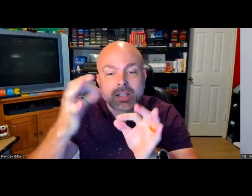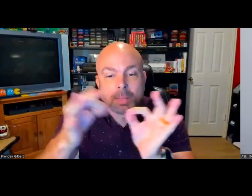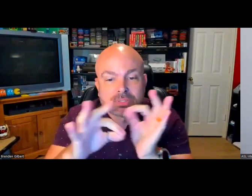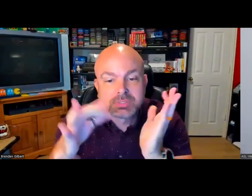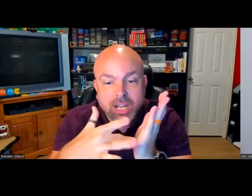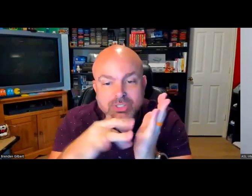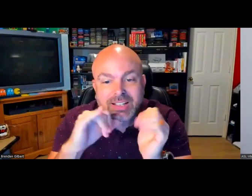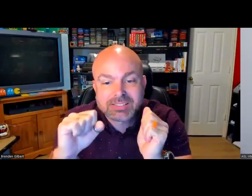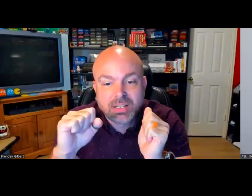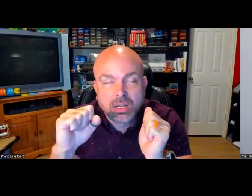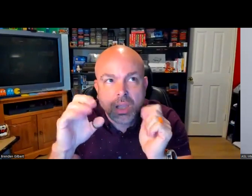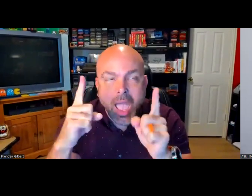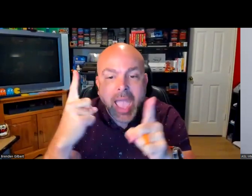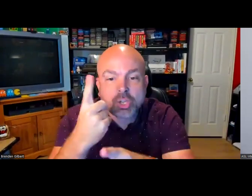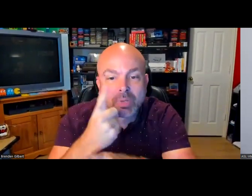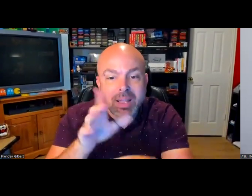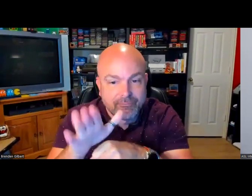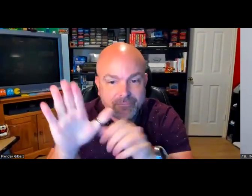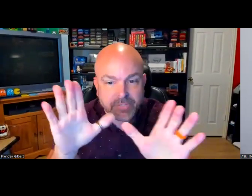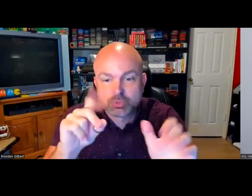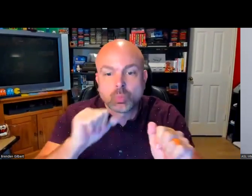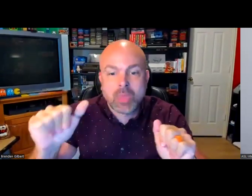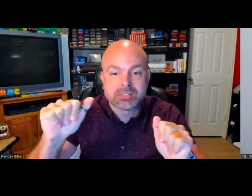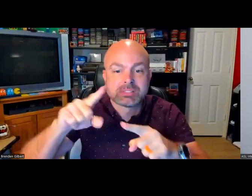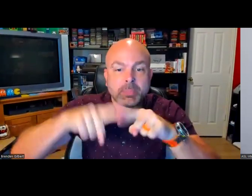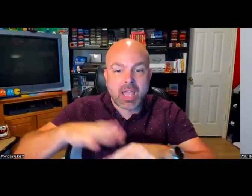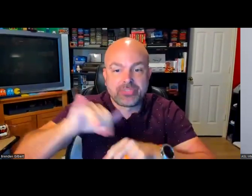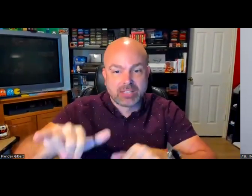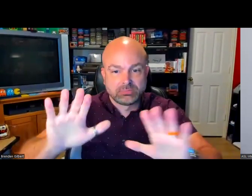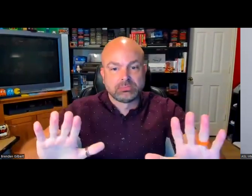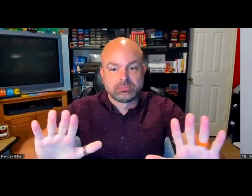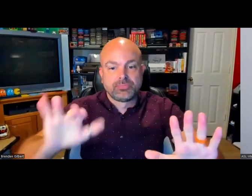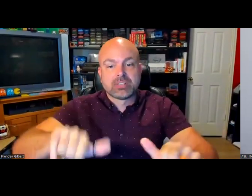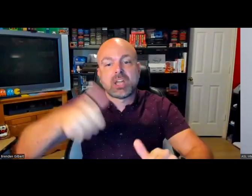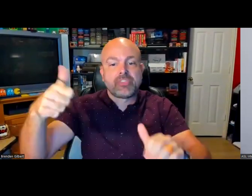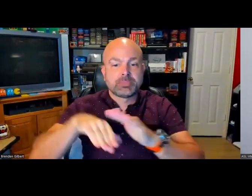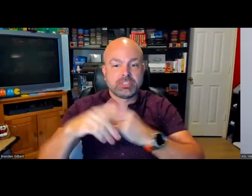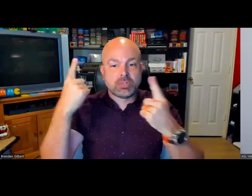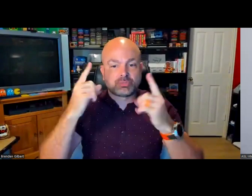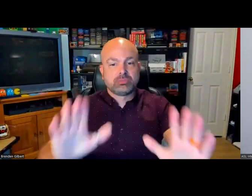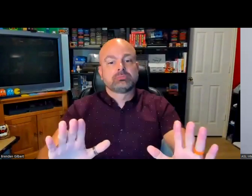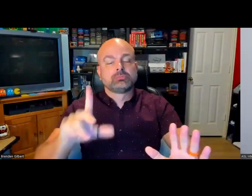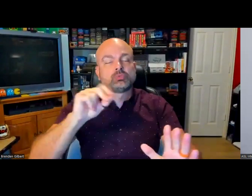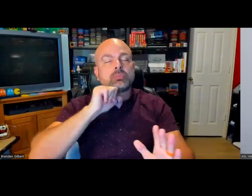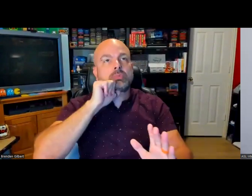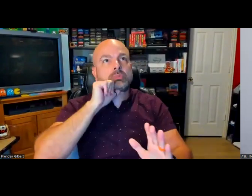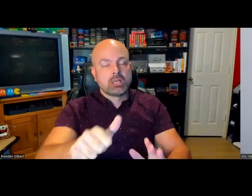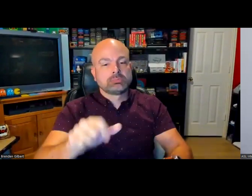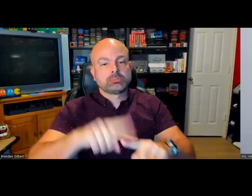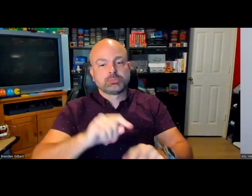captioning technology -- I want to say that. Please test for accuracy. Don't depend on automated captioning. Just